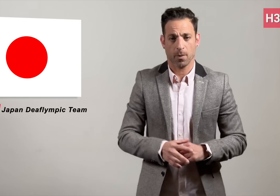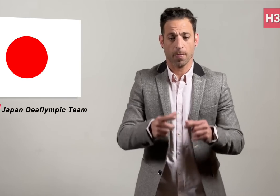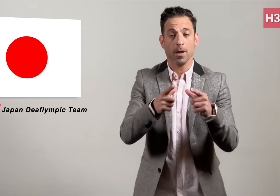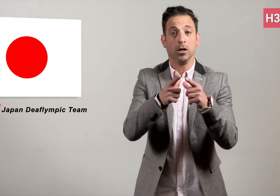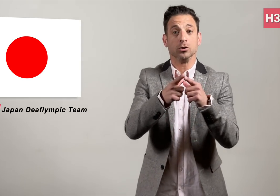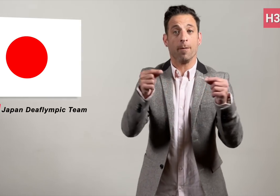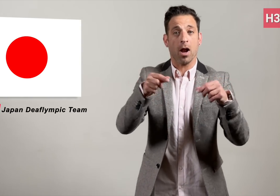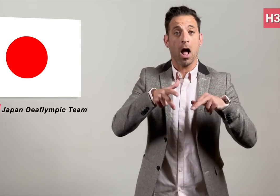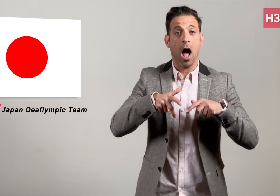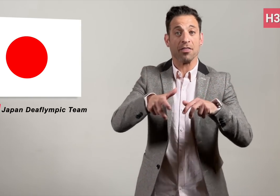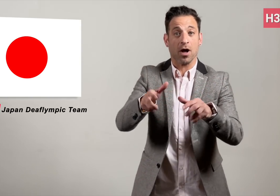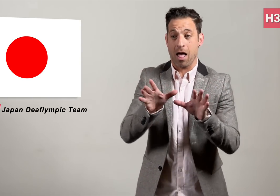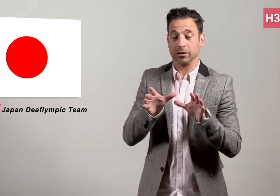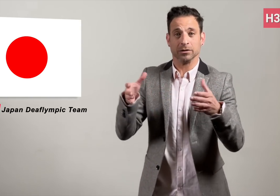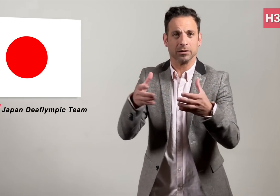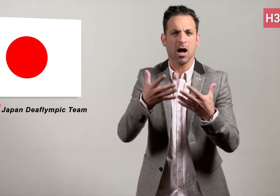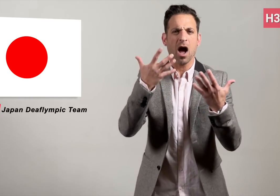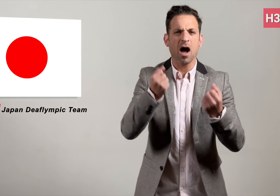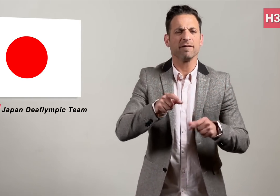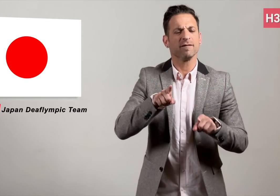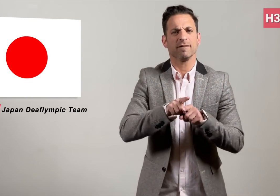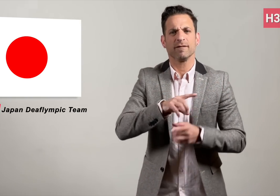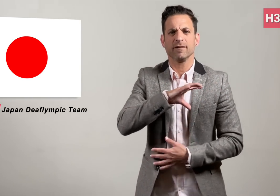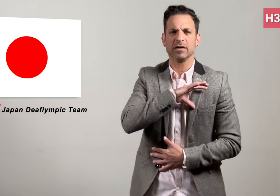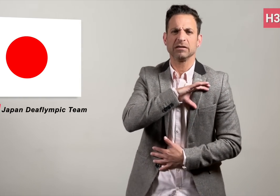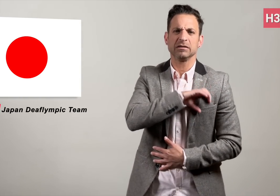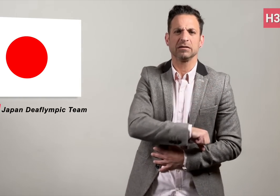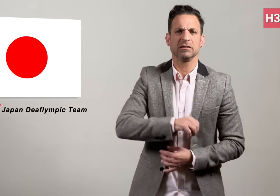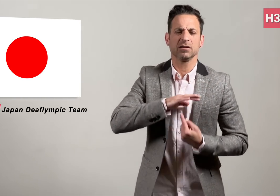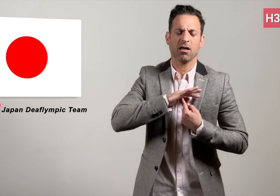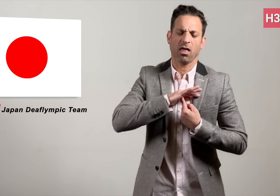The Japanese athletes are deeply upset